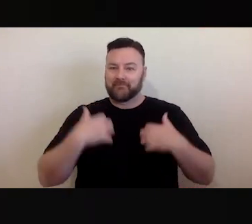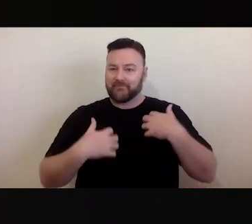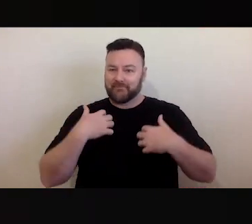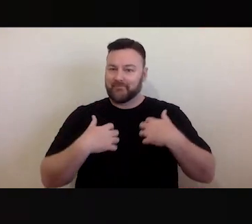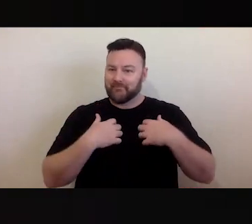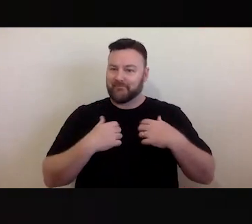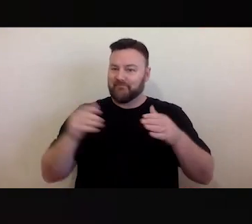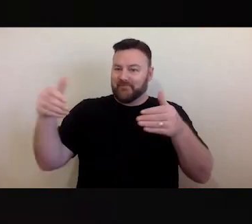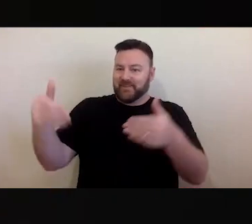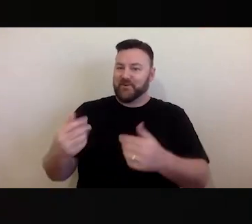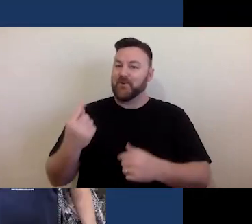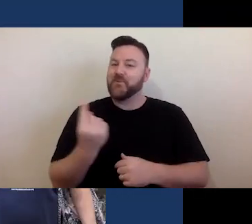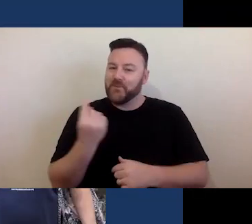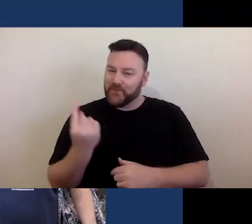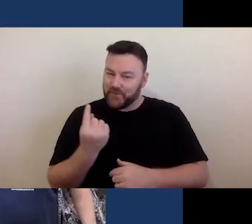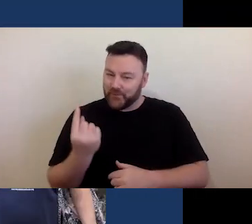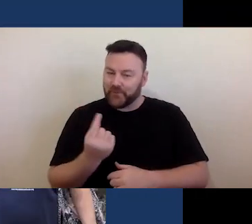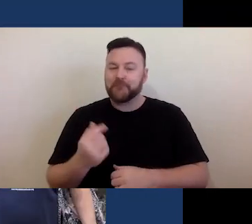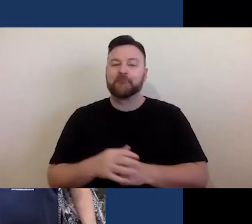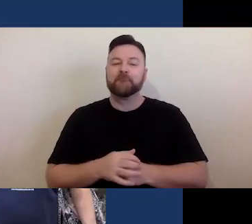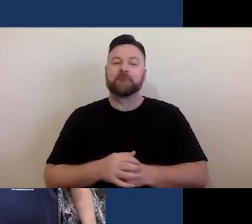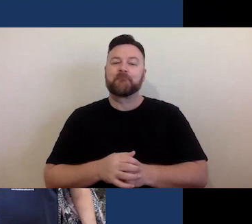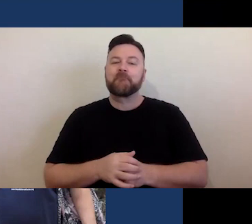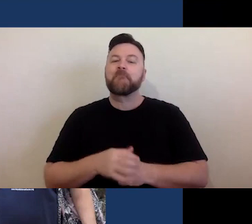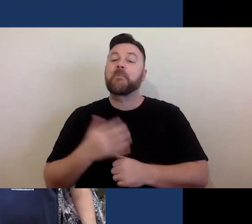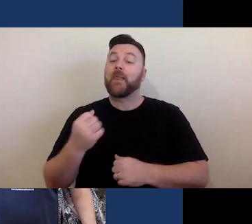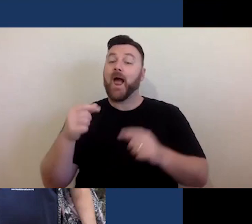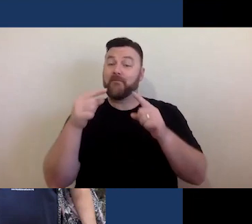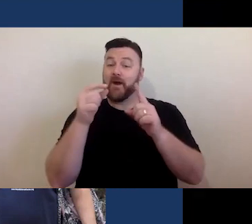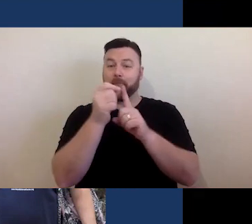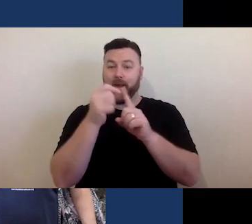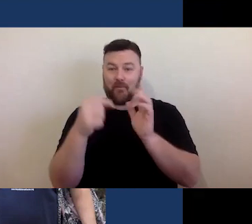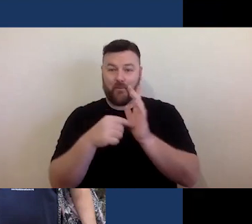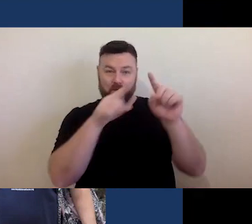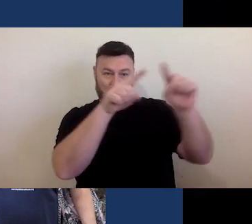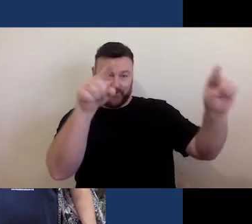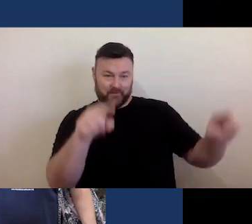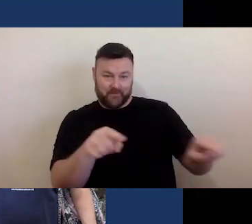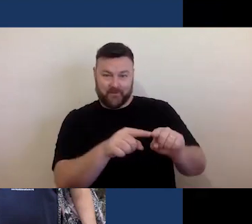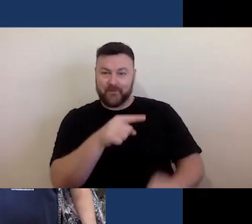to our guest today. Currently on screen is a power point slide with